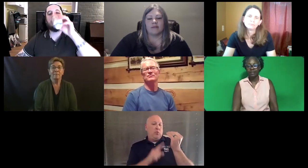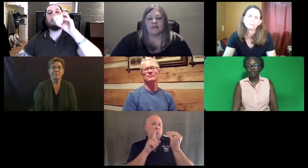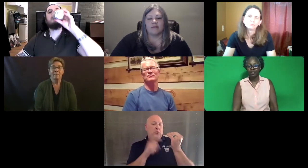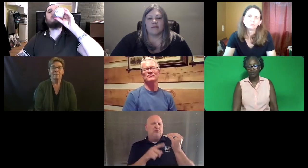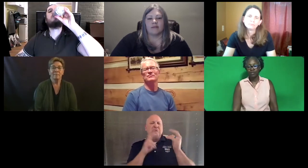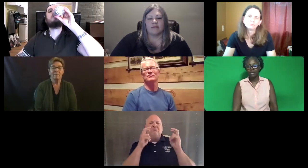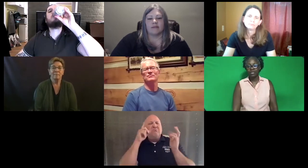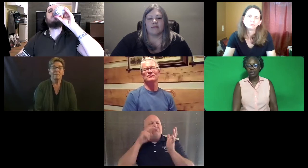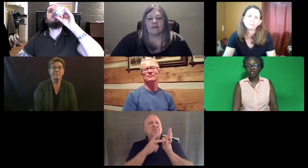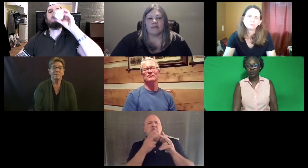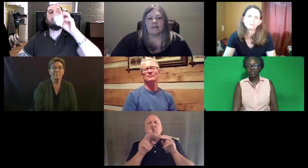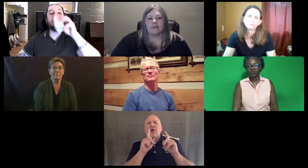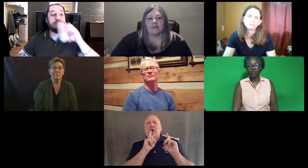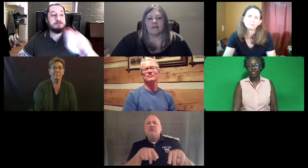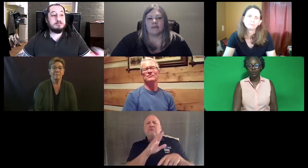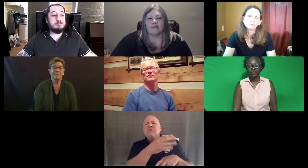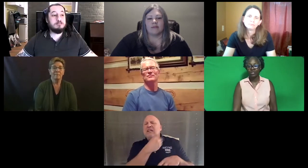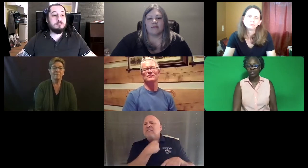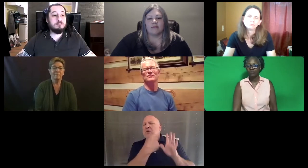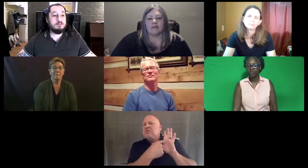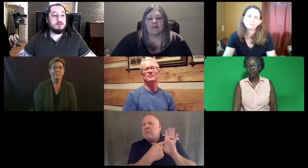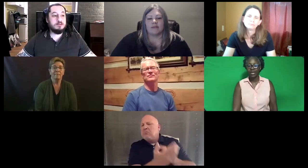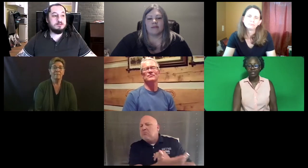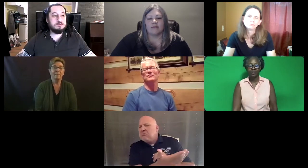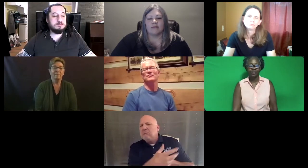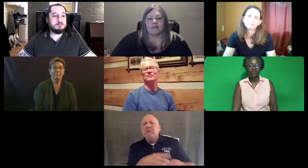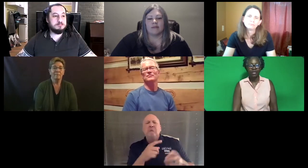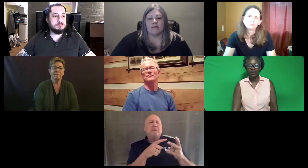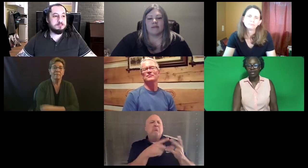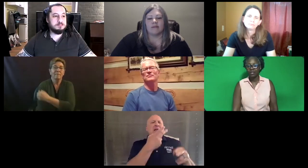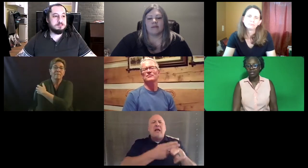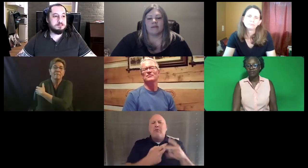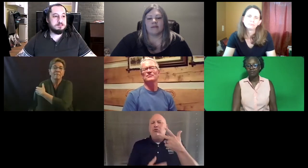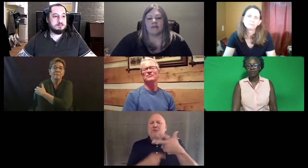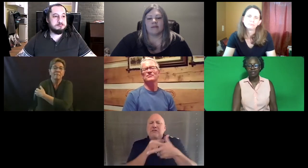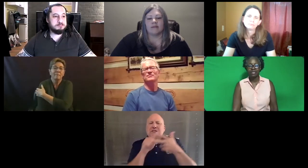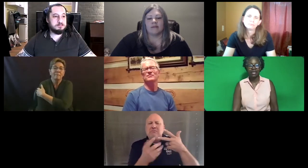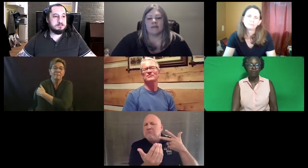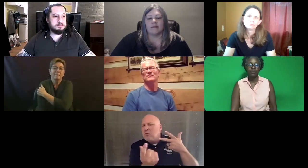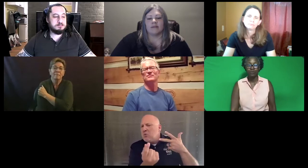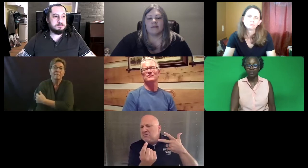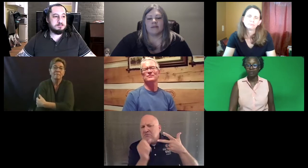Deaf interpreters take that knowledge choice. It's 14 questions, very short answers. They give maybe some examples.